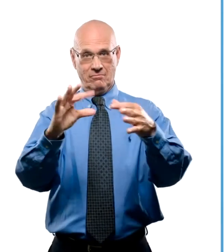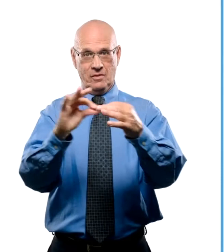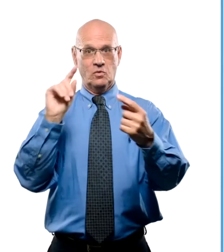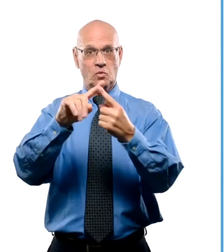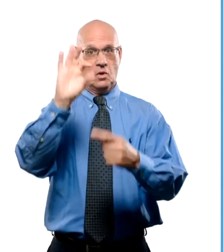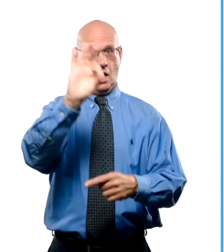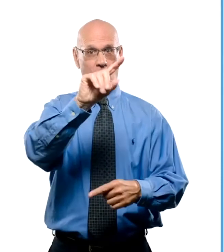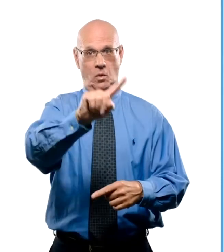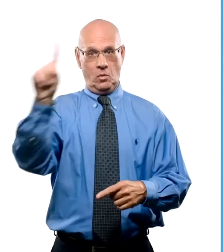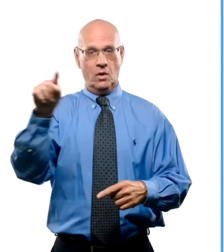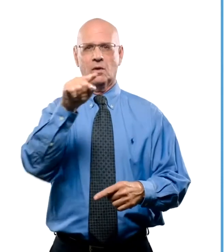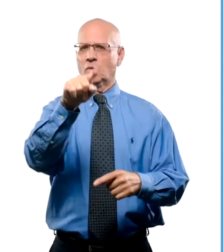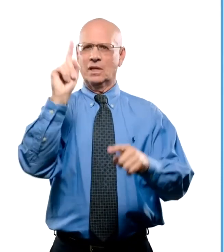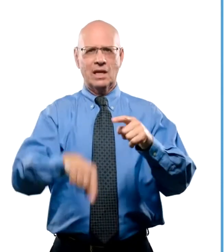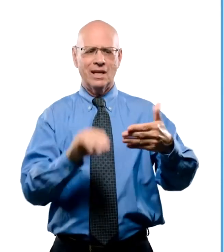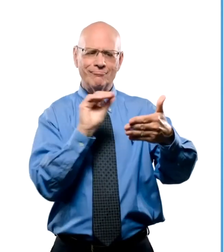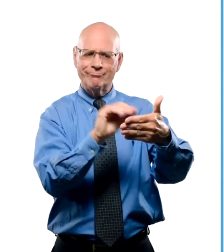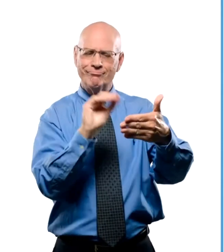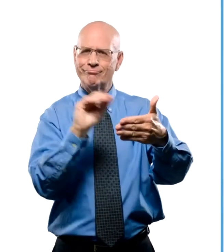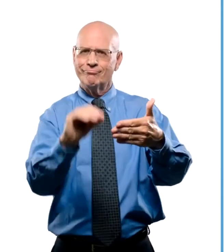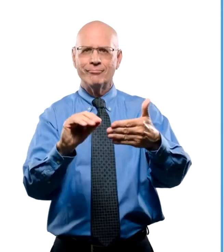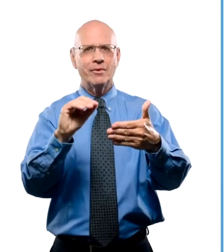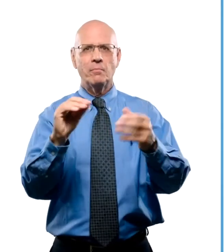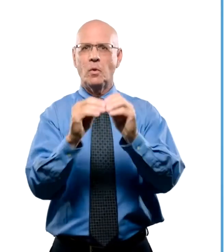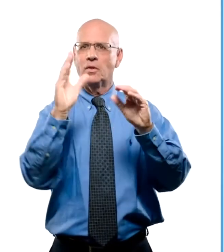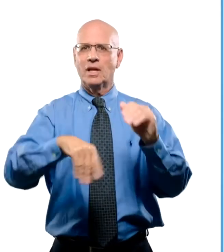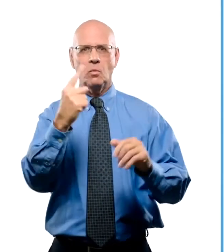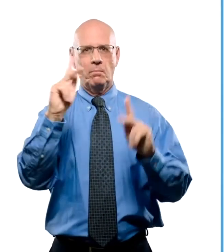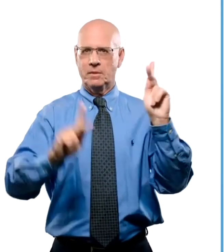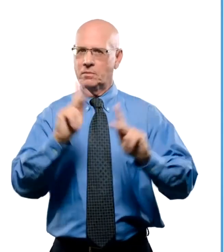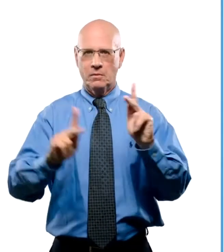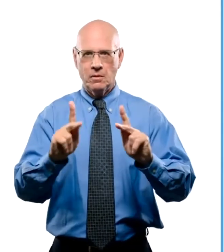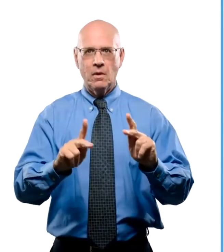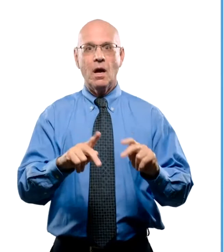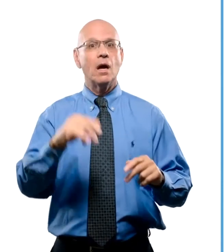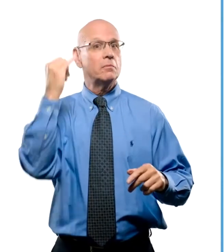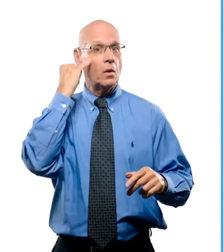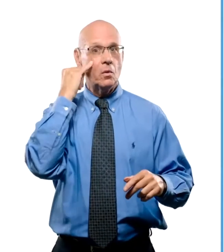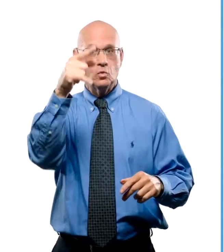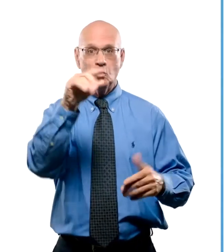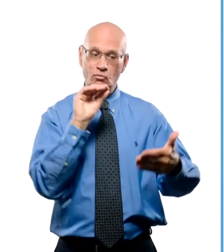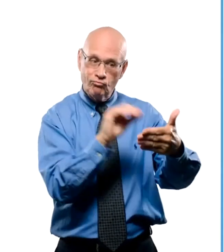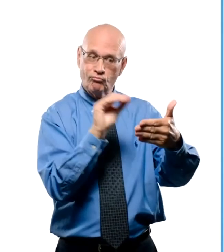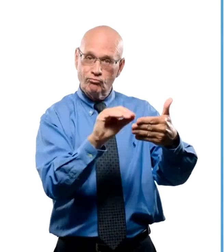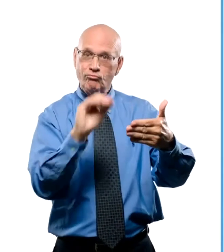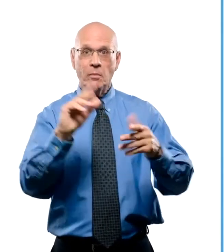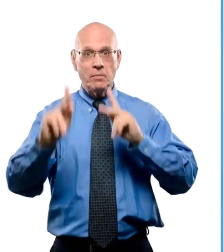Text to 911 cannot include more than one person. If you include anyone else on your text it may not be received.